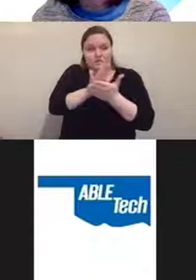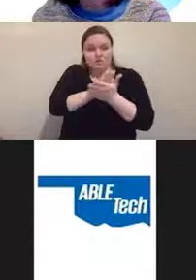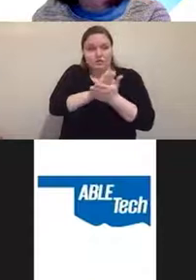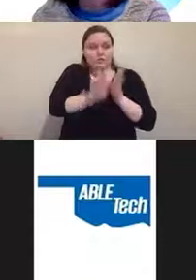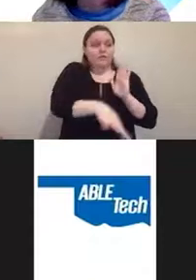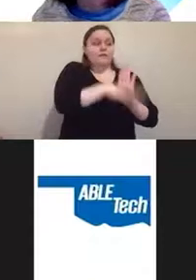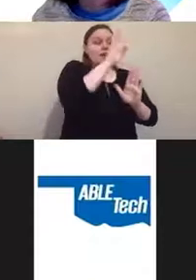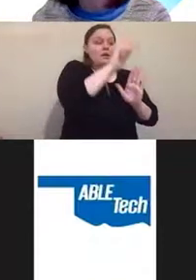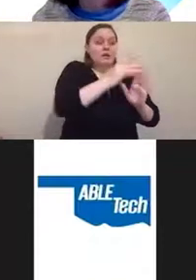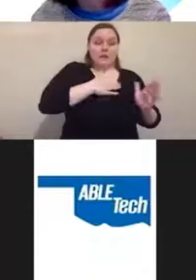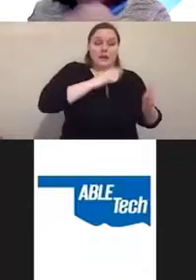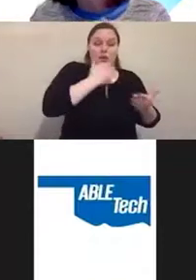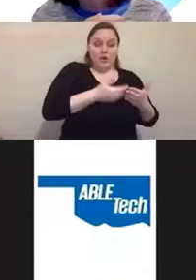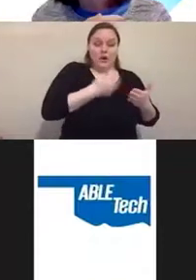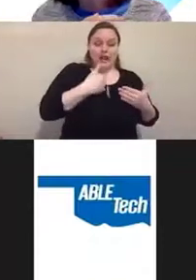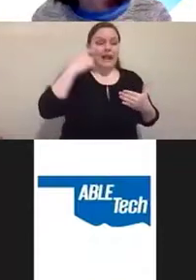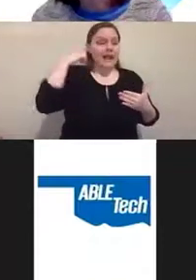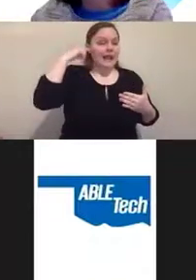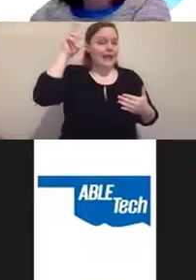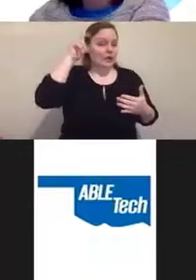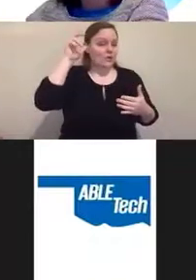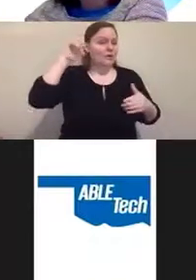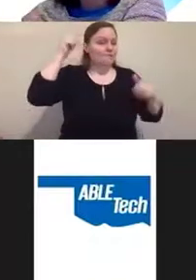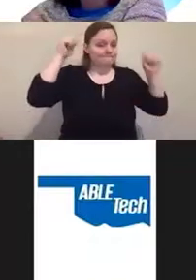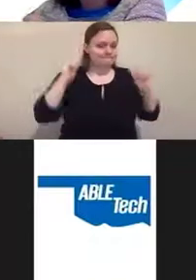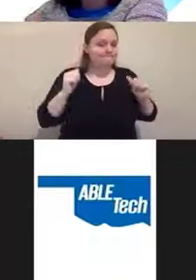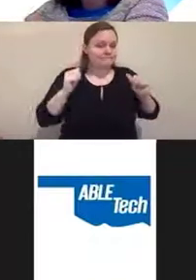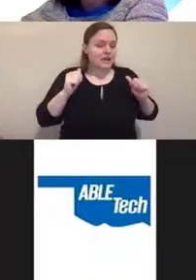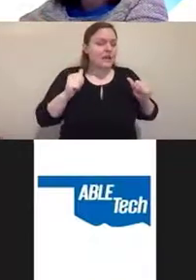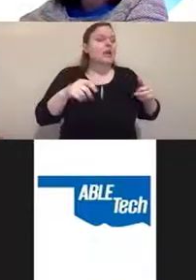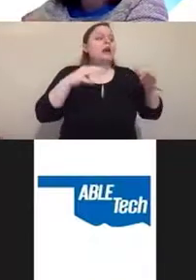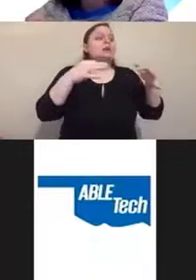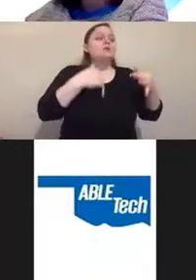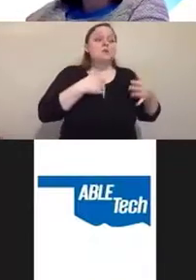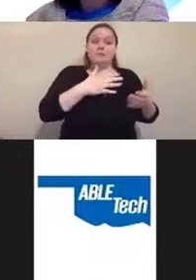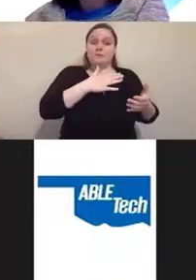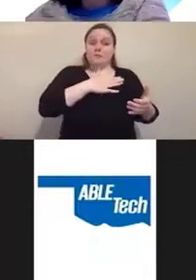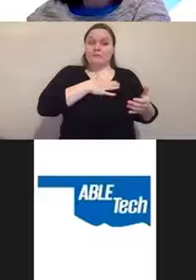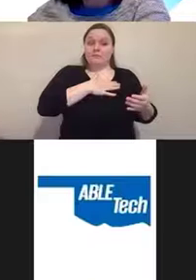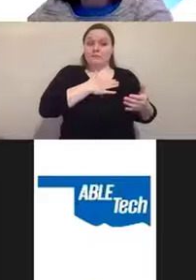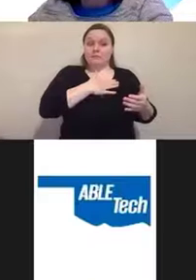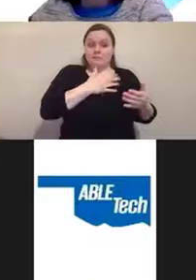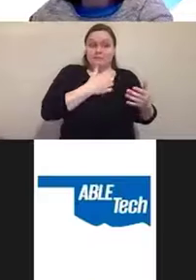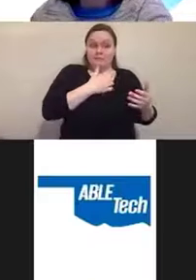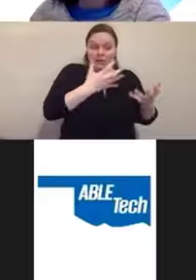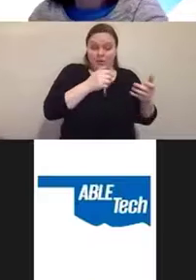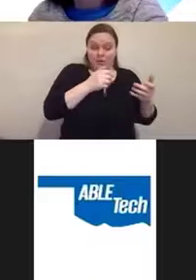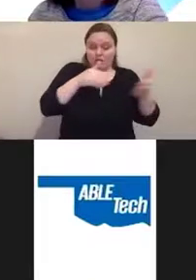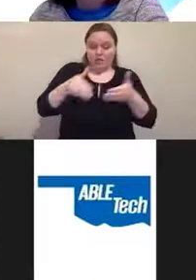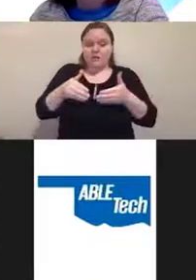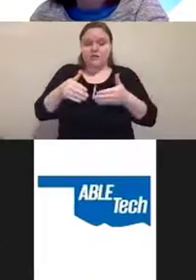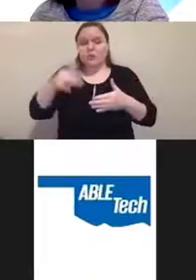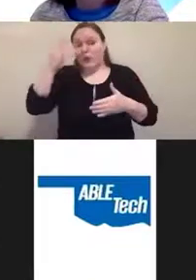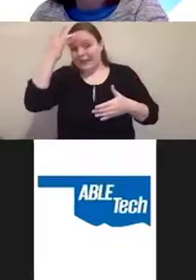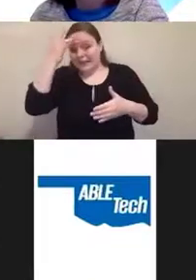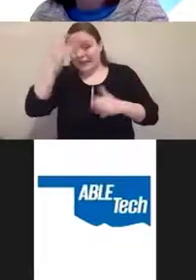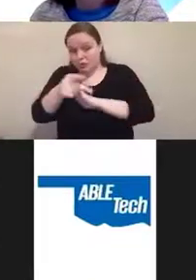and I had intended to go into intellectual property and instead I ended up going into advocacy for the deaf.